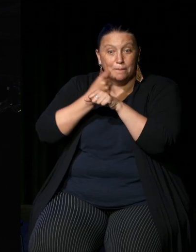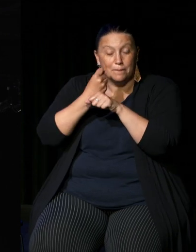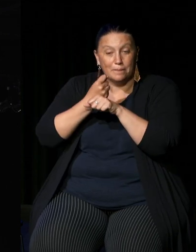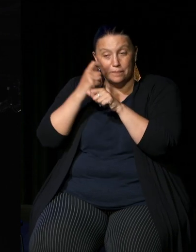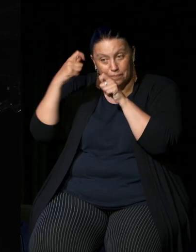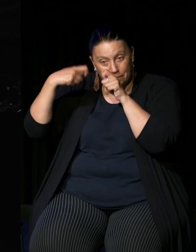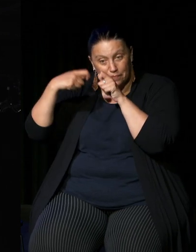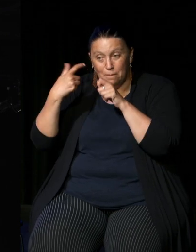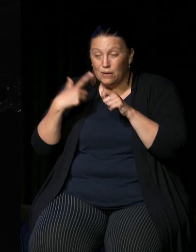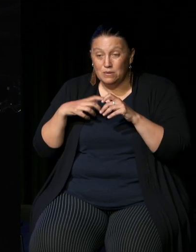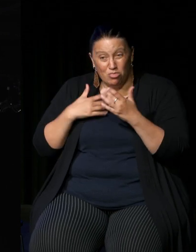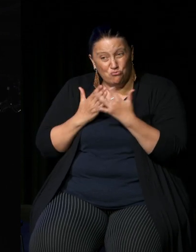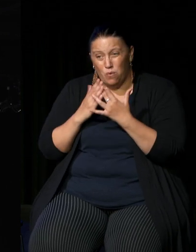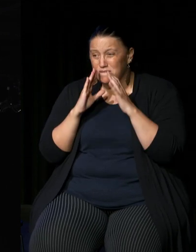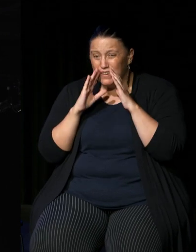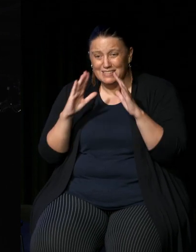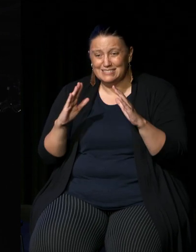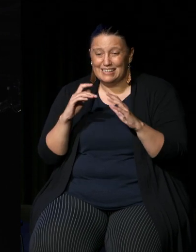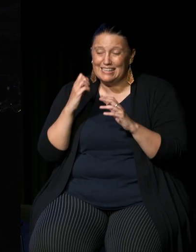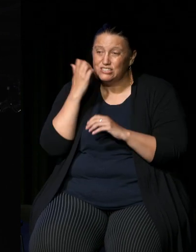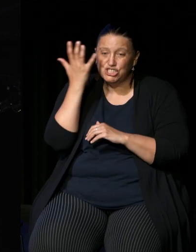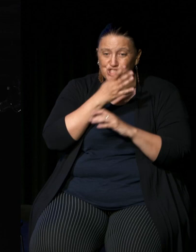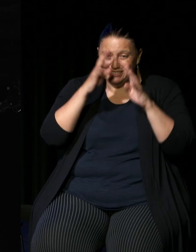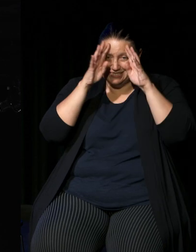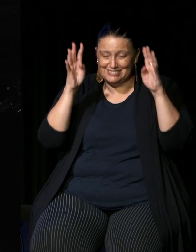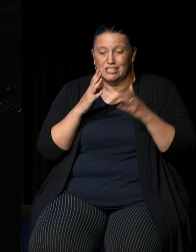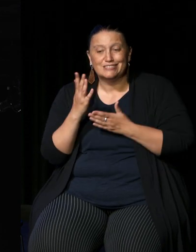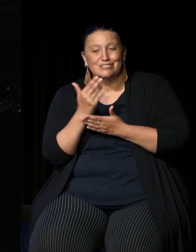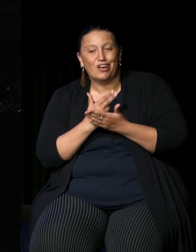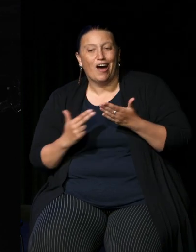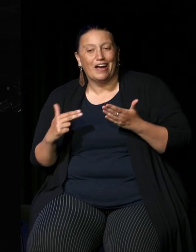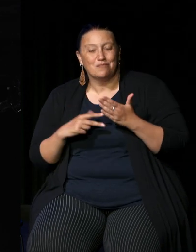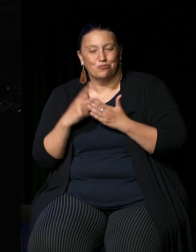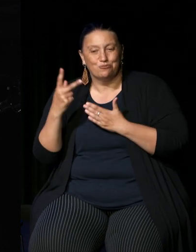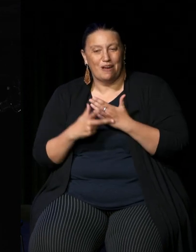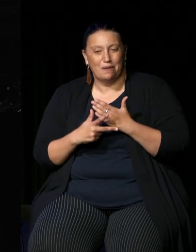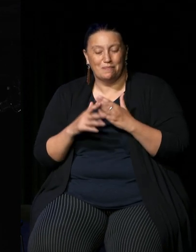through a really effective Indigenous design program to develop Indigenous capacity you